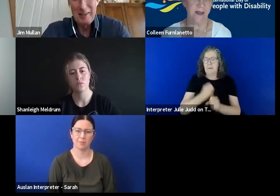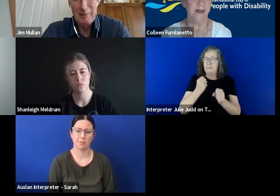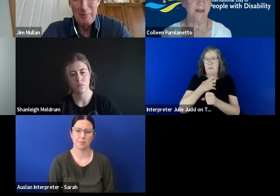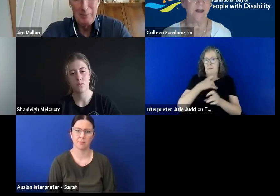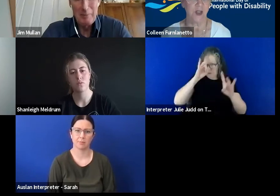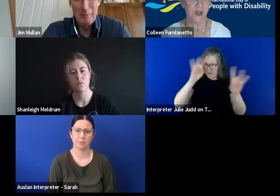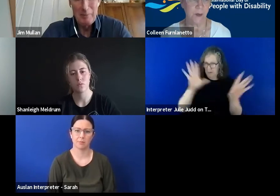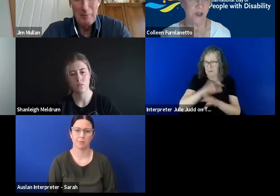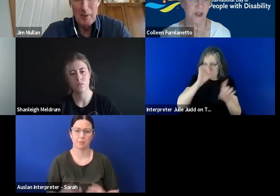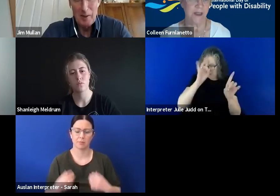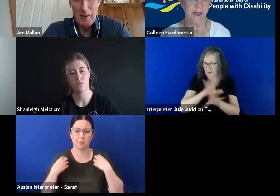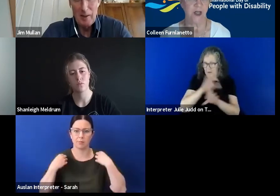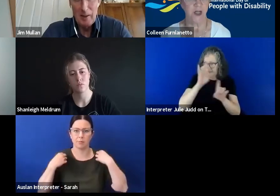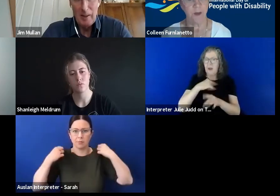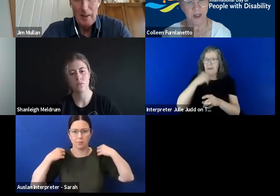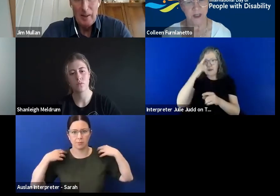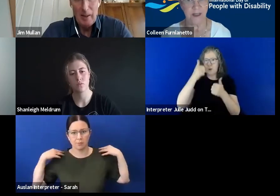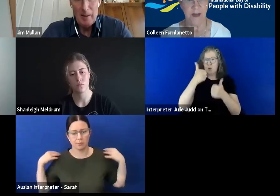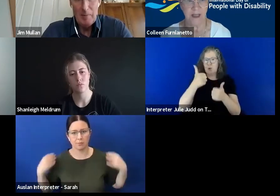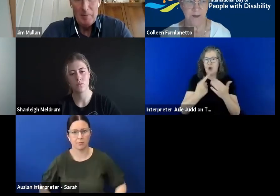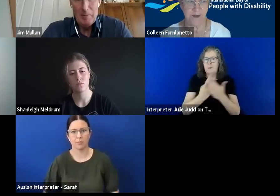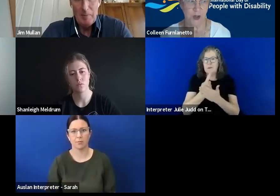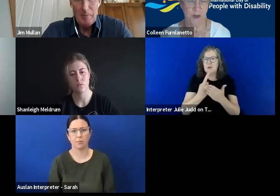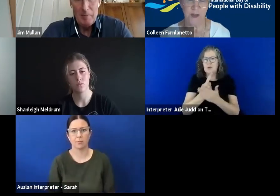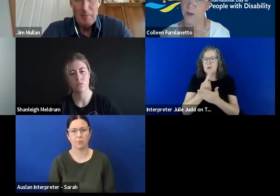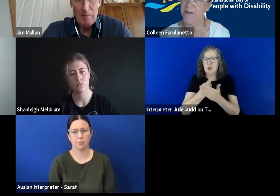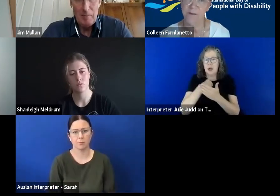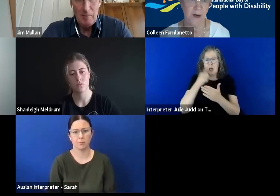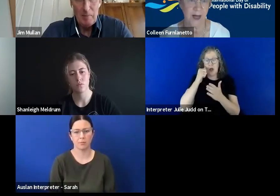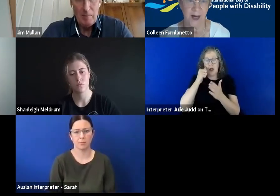there's a huge opportunity I know emergency management victoria's working very hard